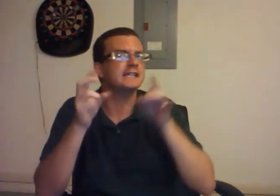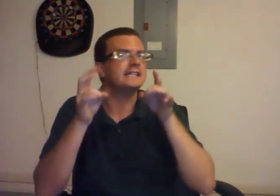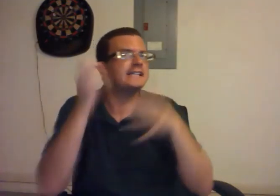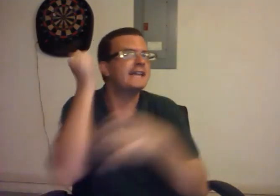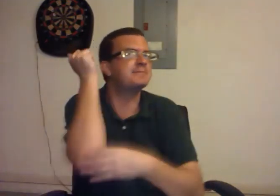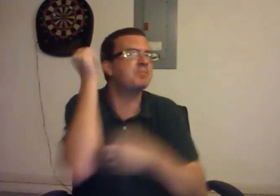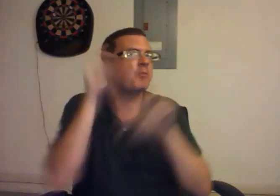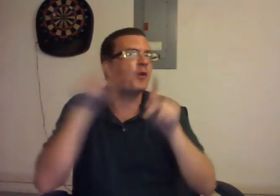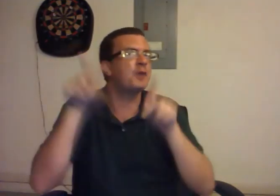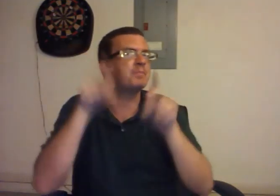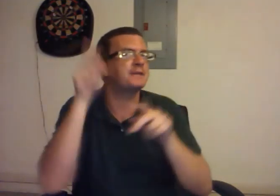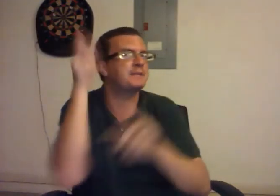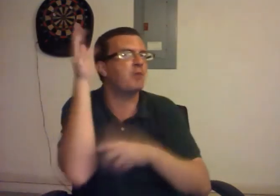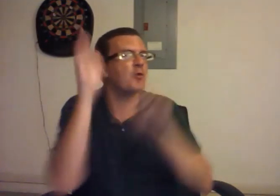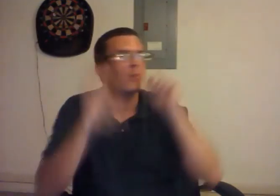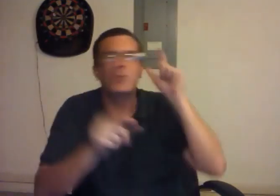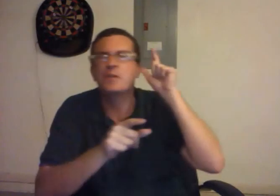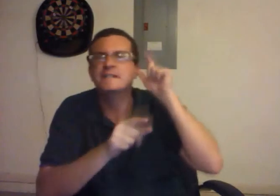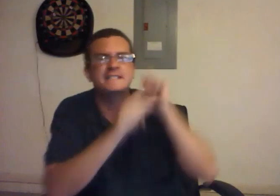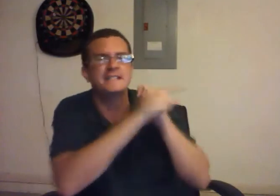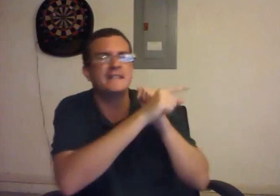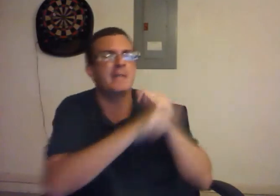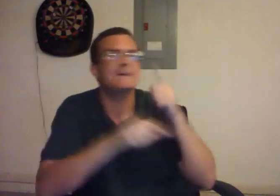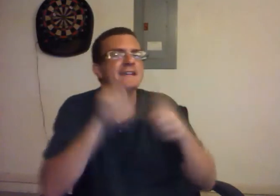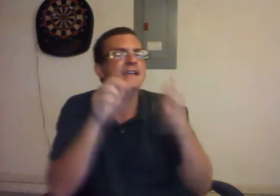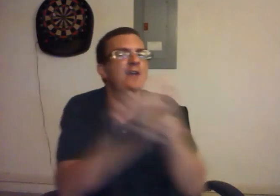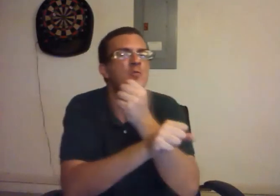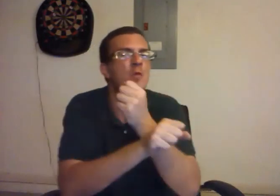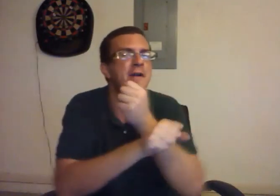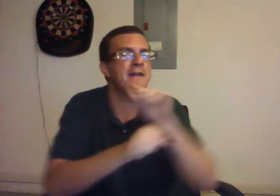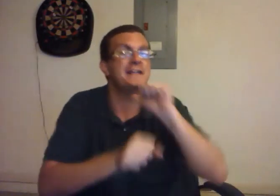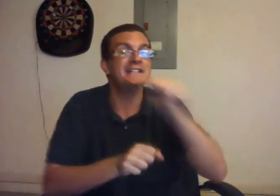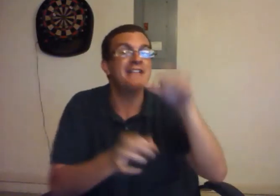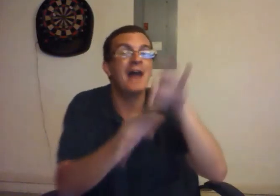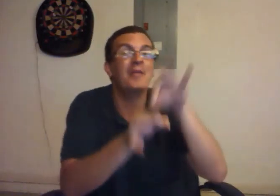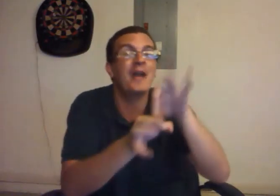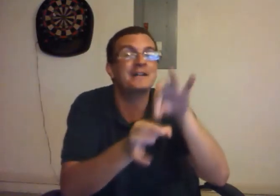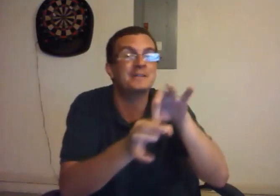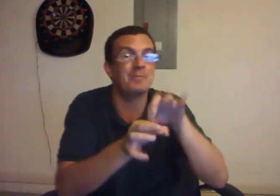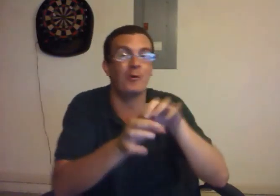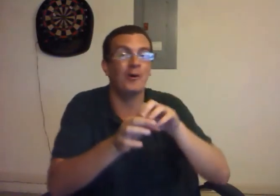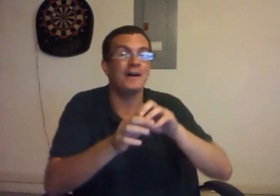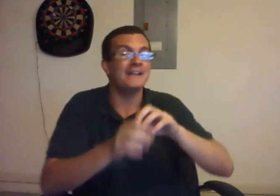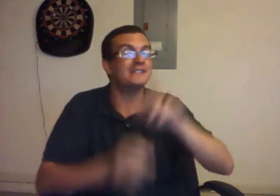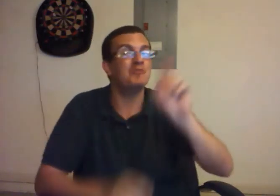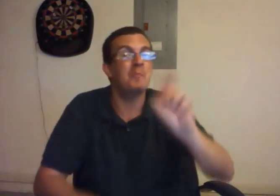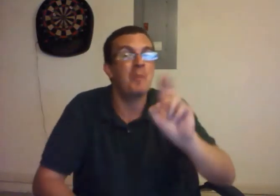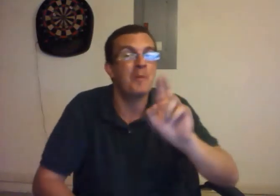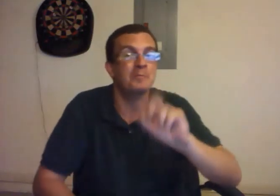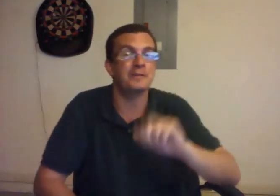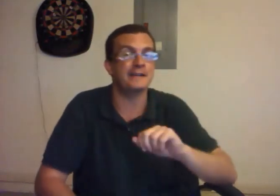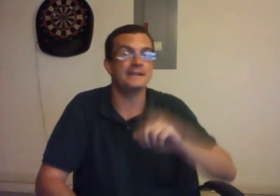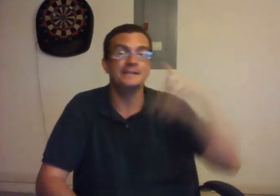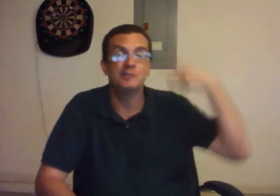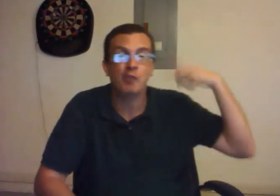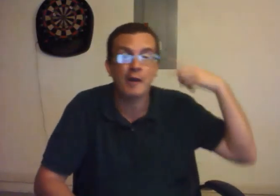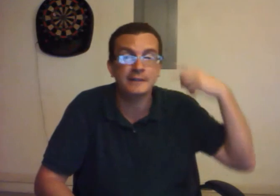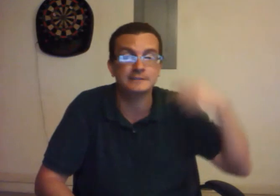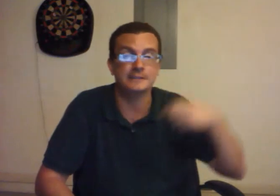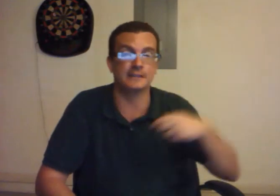"He hates poor people". "Don't listen to him". "He can't win". "He's unelectable". "He's a Republican". "He's crazy".